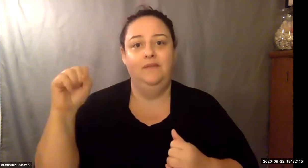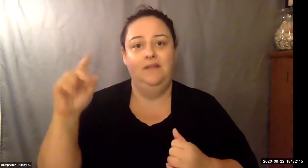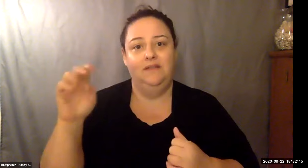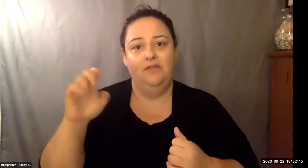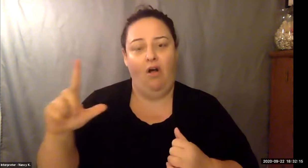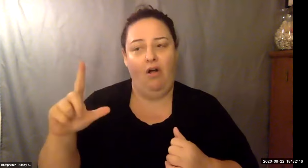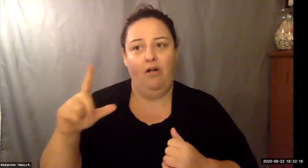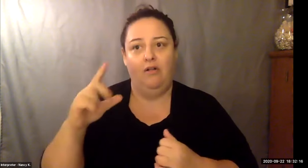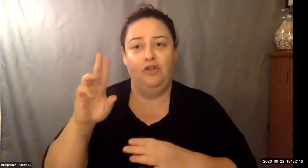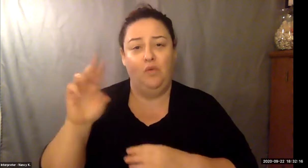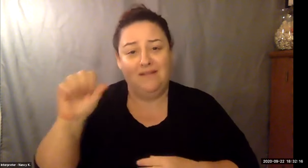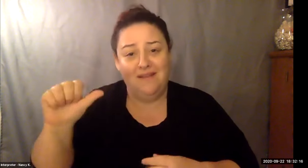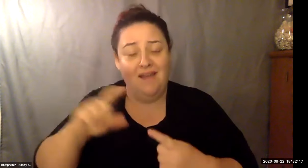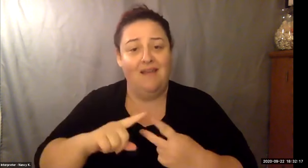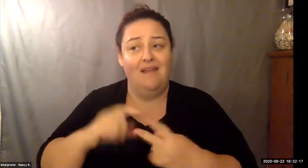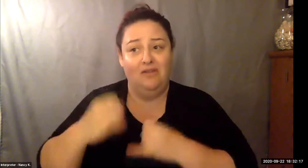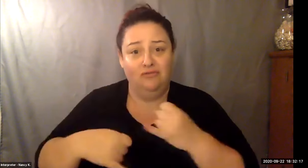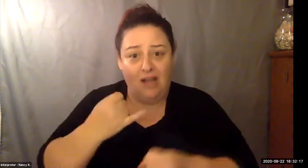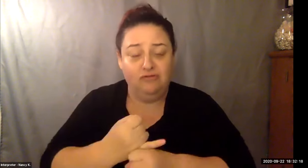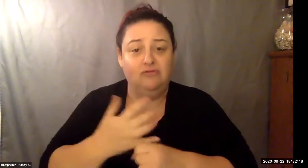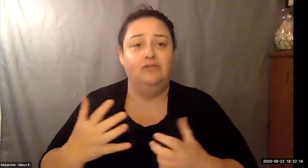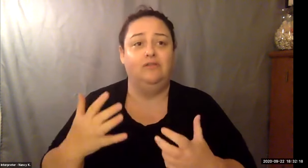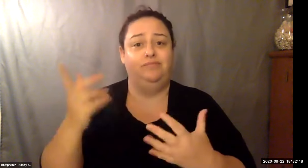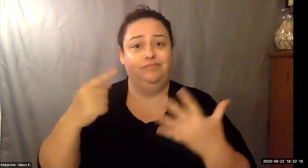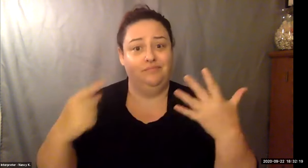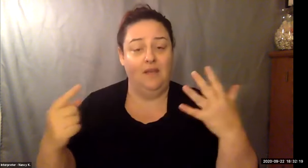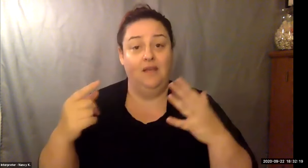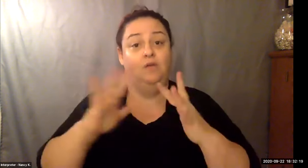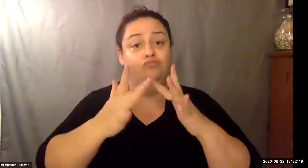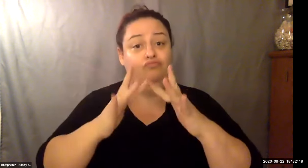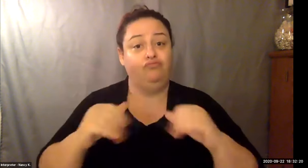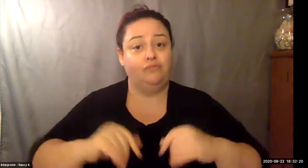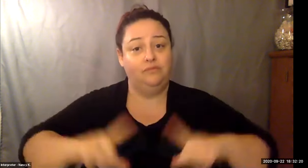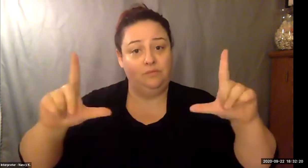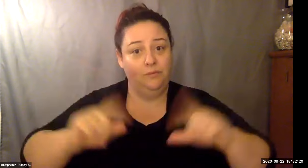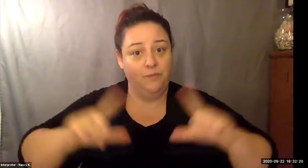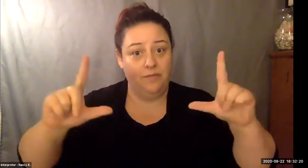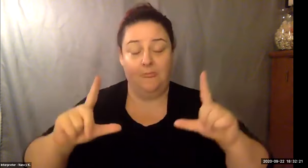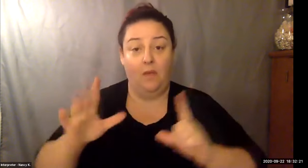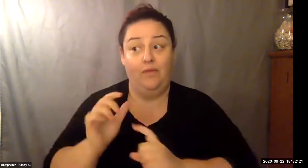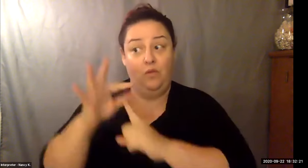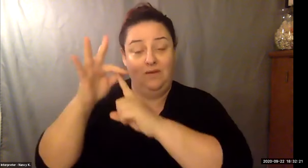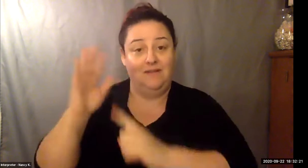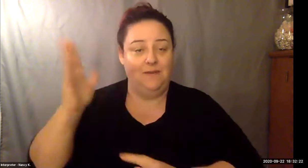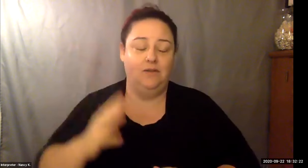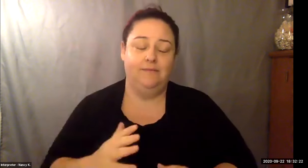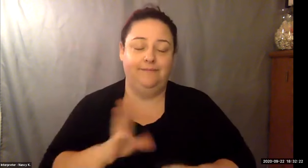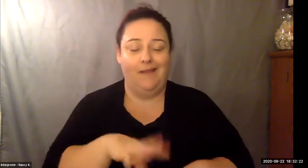Keith Wolling: But I'll tell you a little bit about Scott. Scott as a professional organization of the tourism leaders around the world, promoting global tourism and French